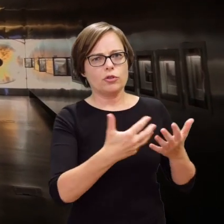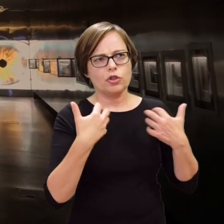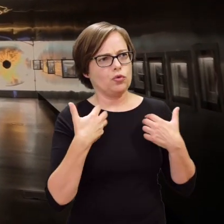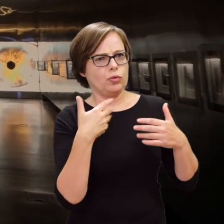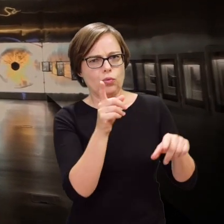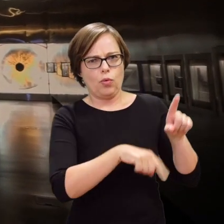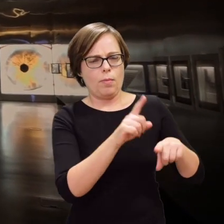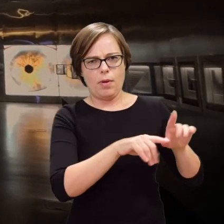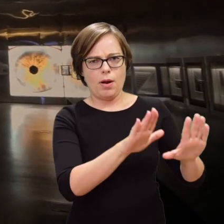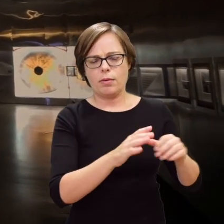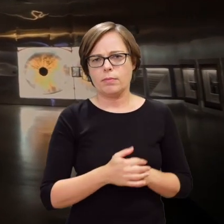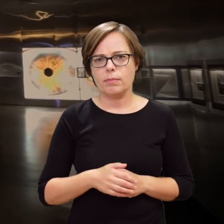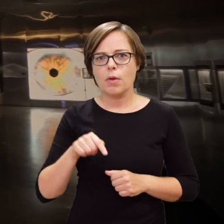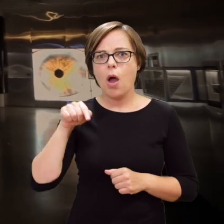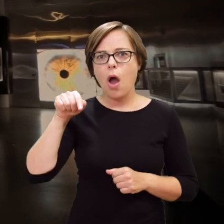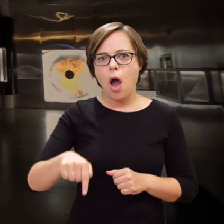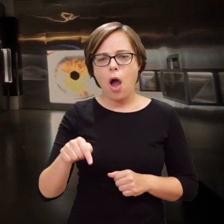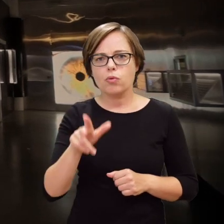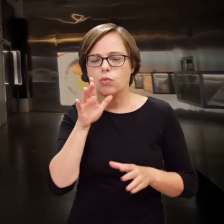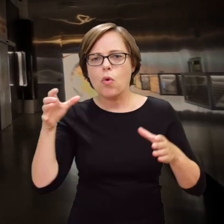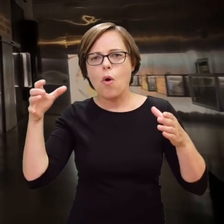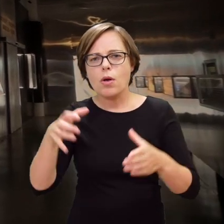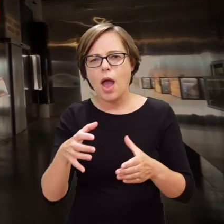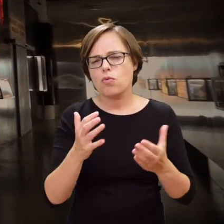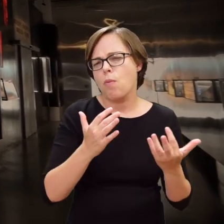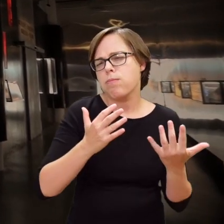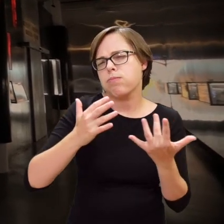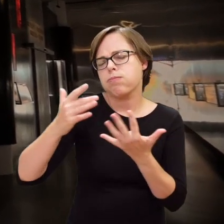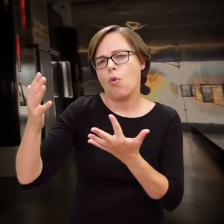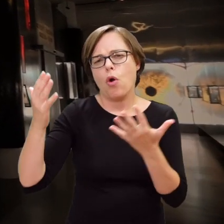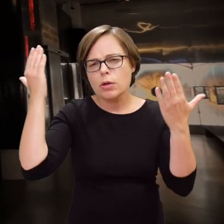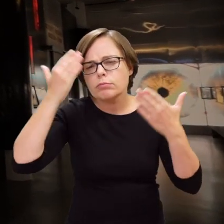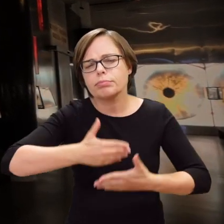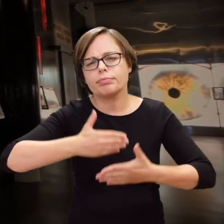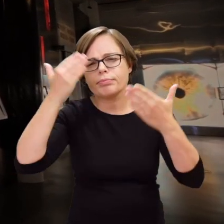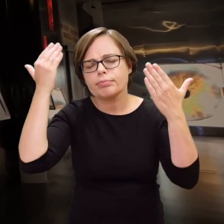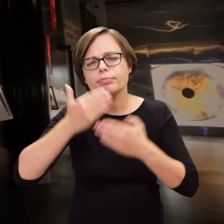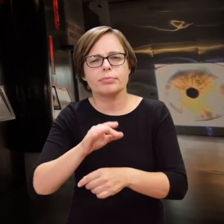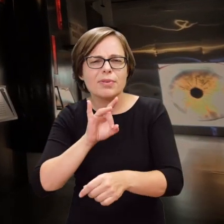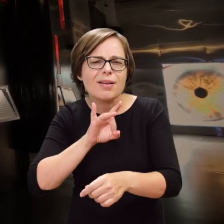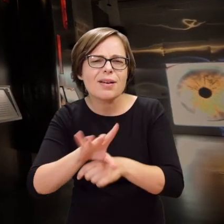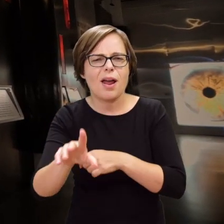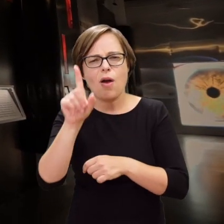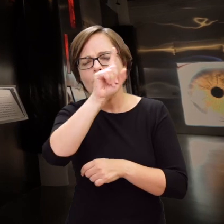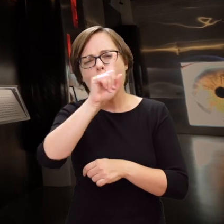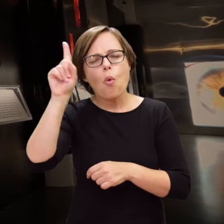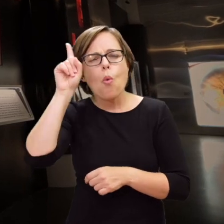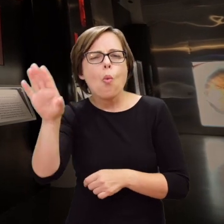The ghetto was aflame and bleeding. Day and night, people were dying in the flames.